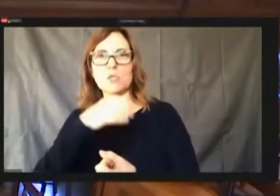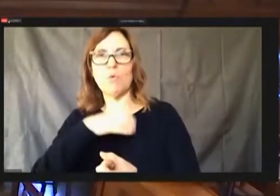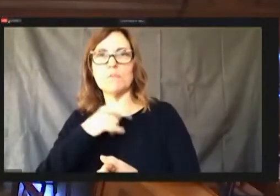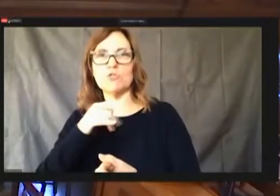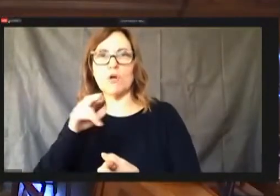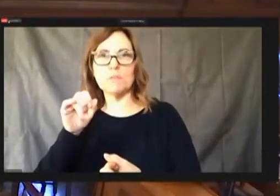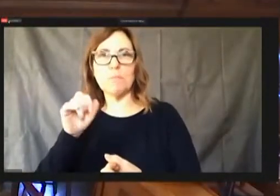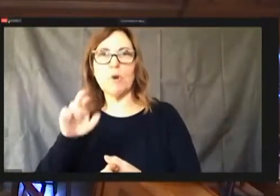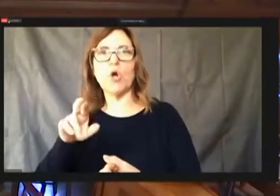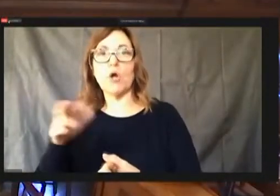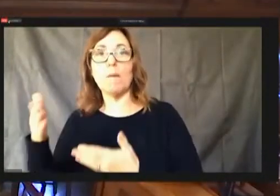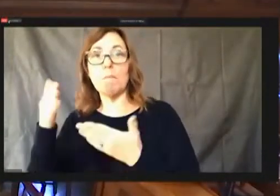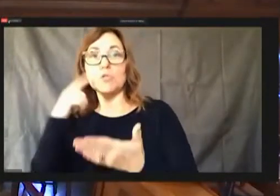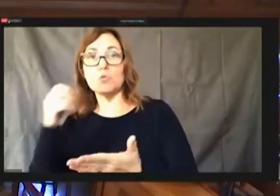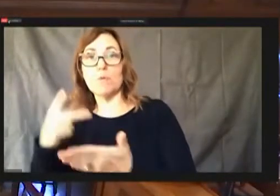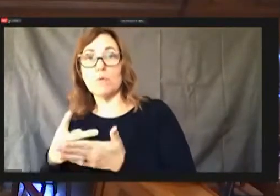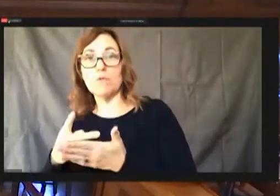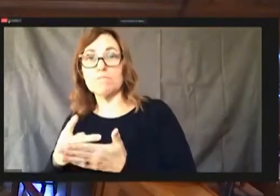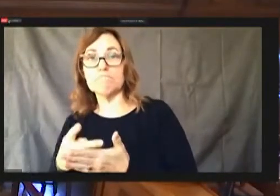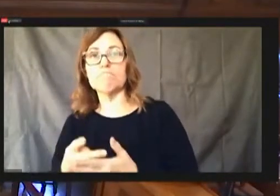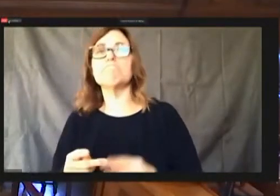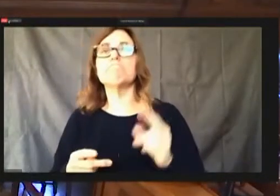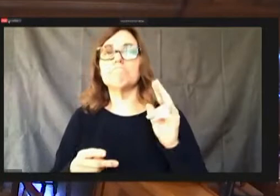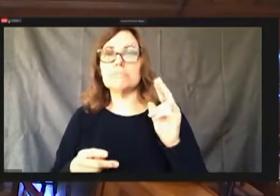All those in favor say aye. Aye.